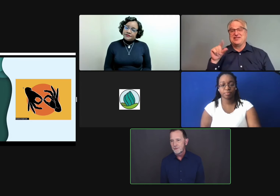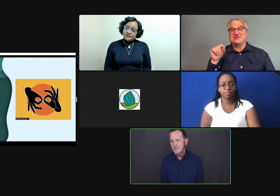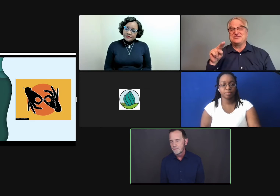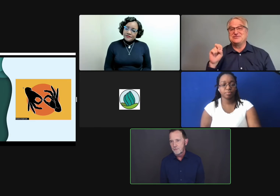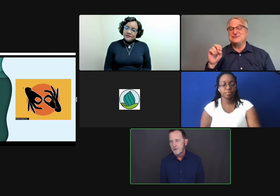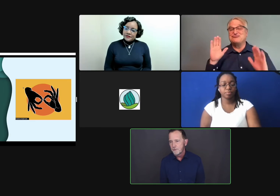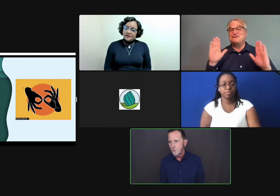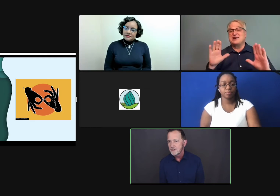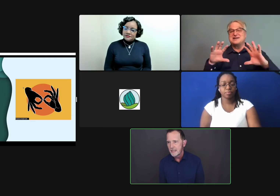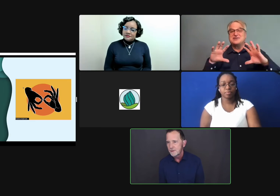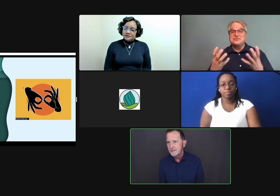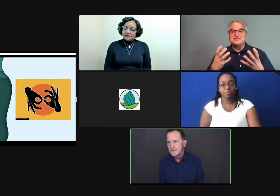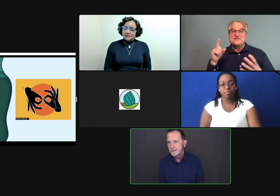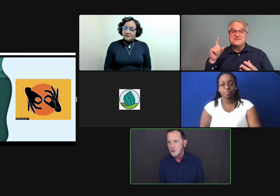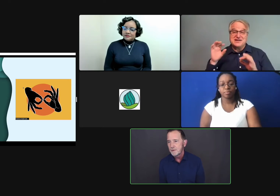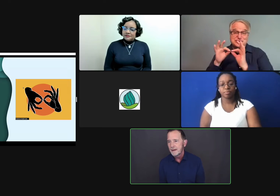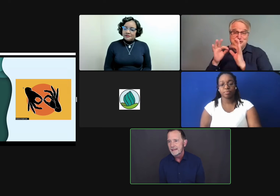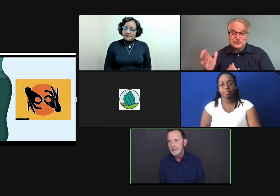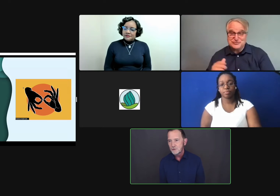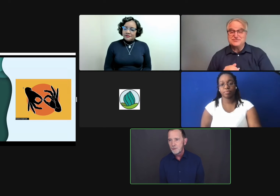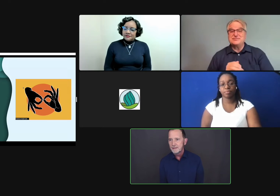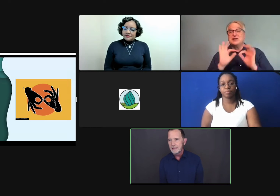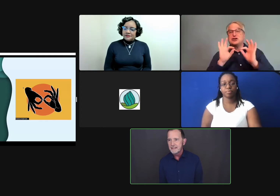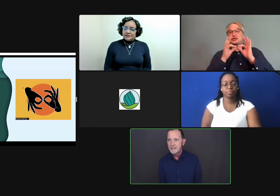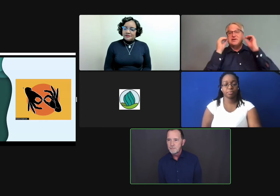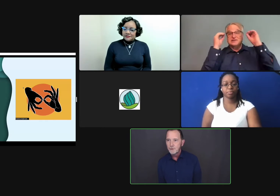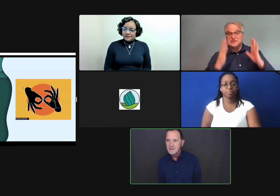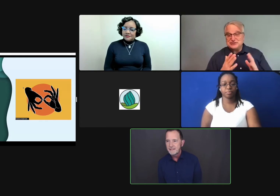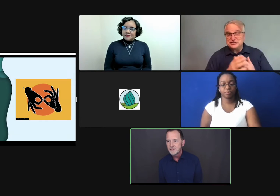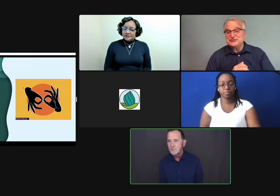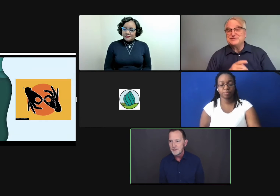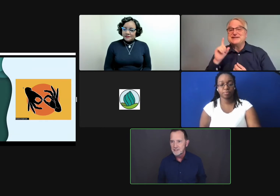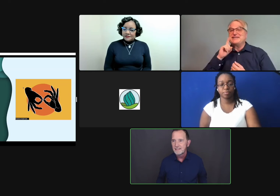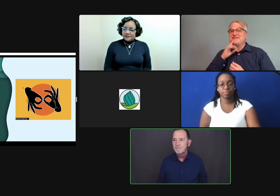or, for better or for worse, they would interpret my intellectual ability based on the performance of the interpreters.